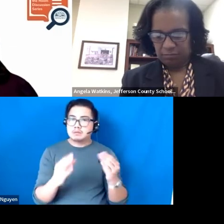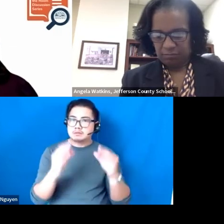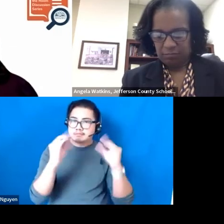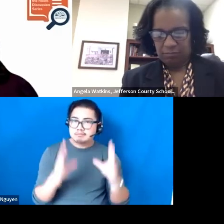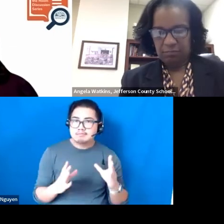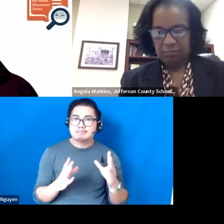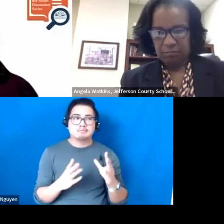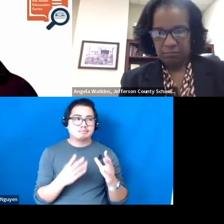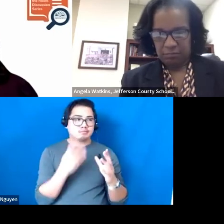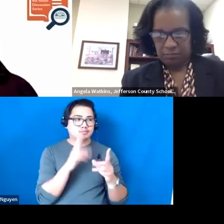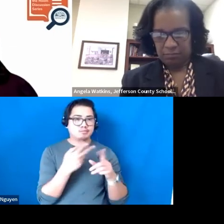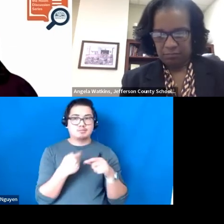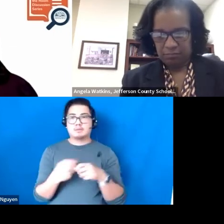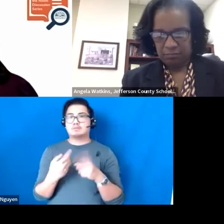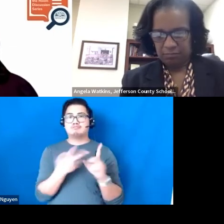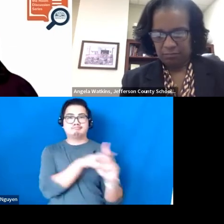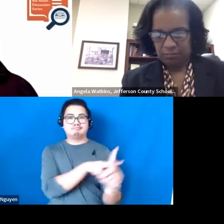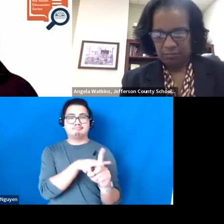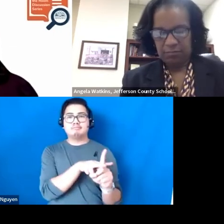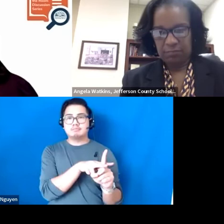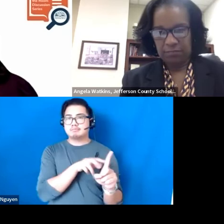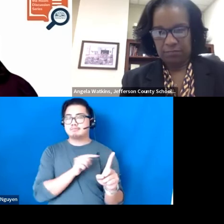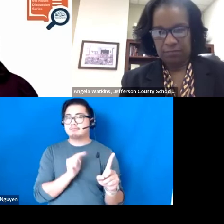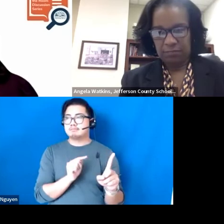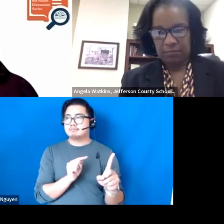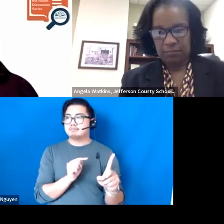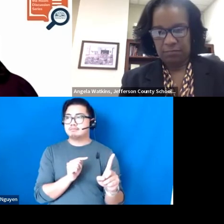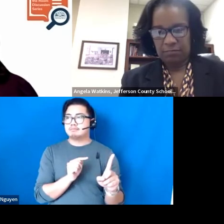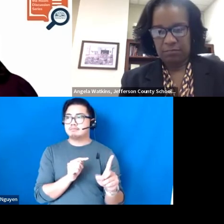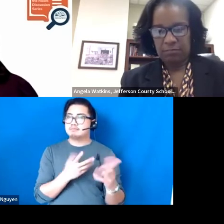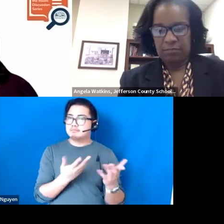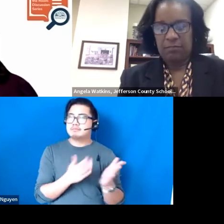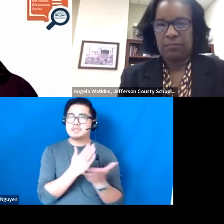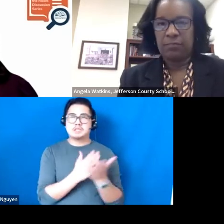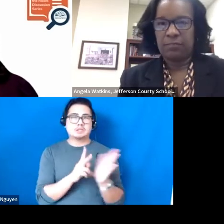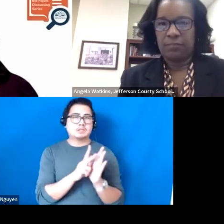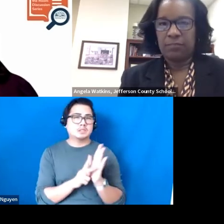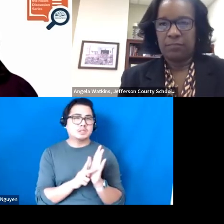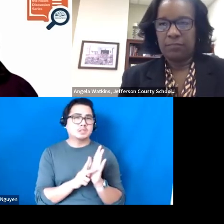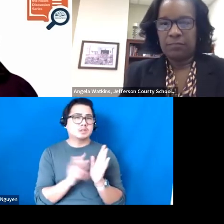to be assigned to work with those are some principles that you can keep in mind.